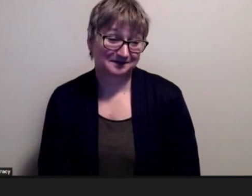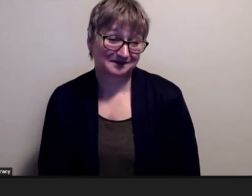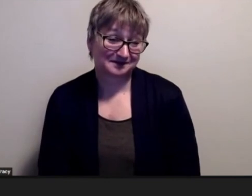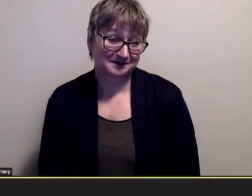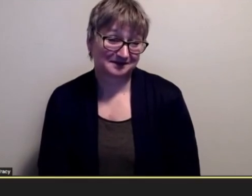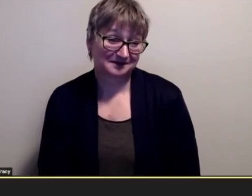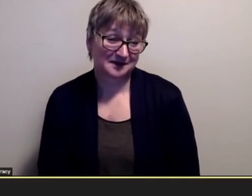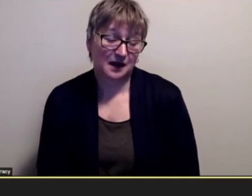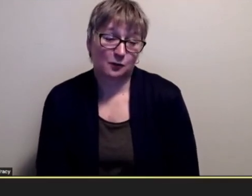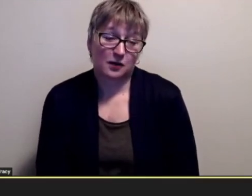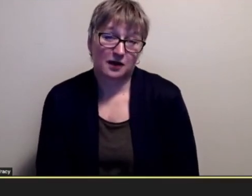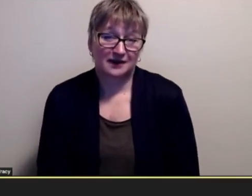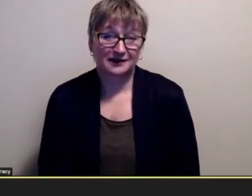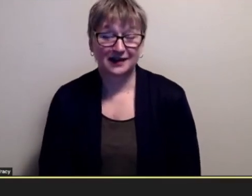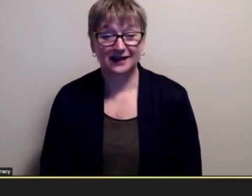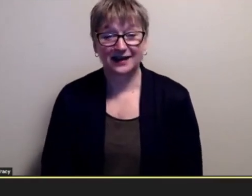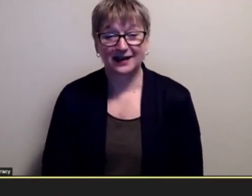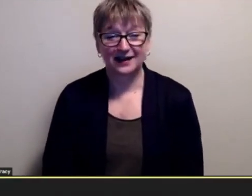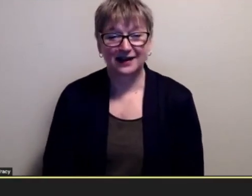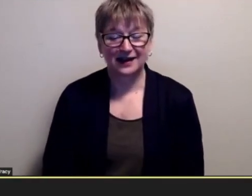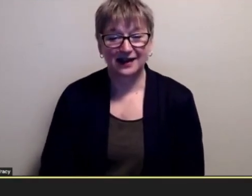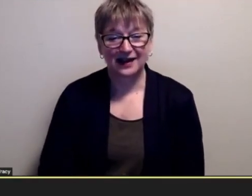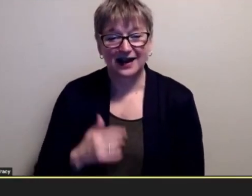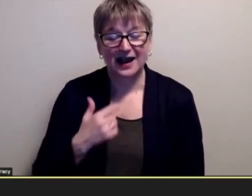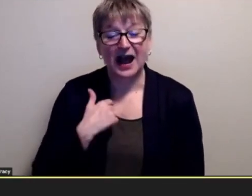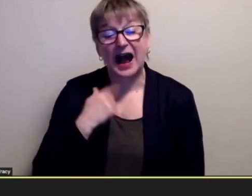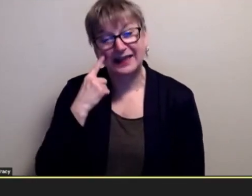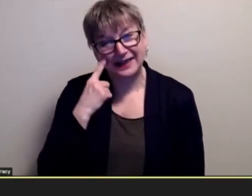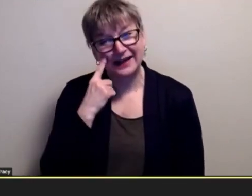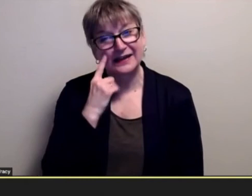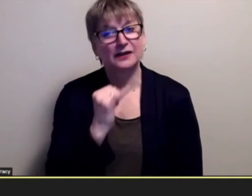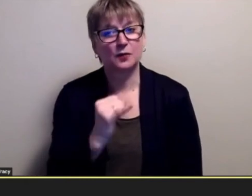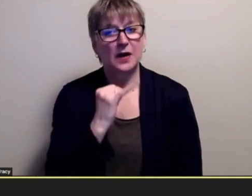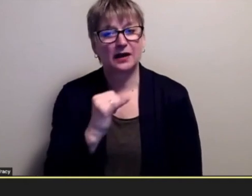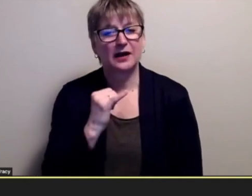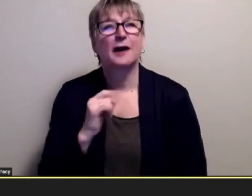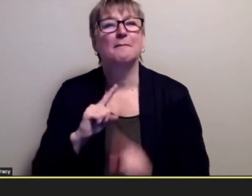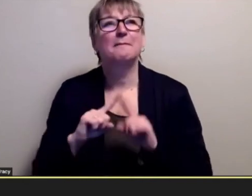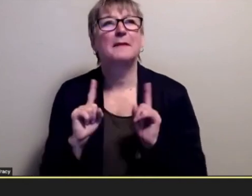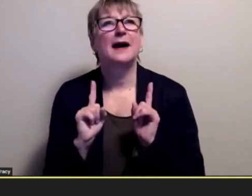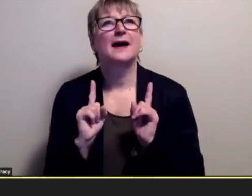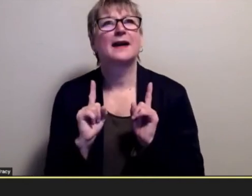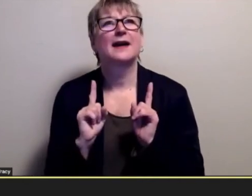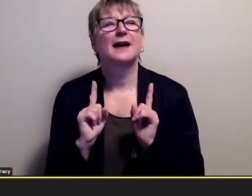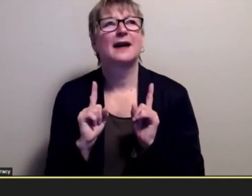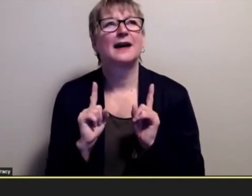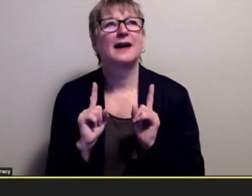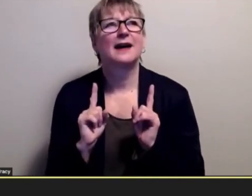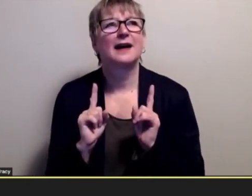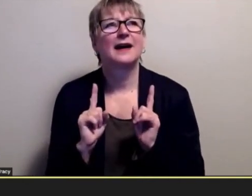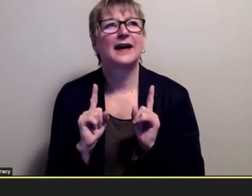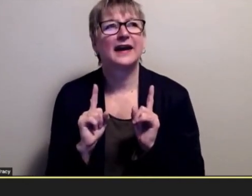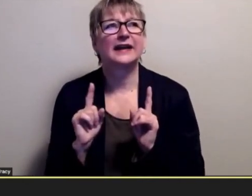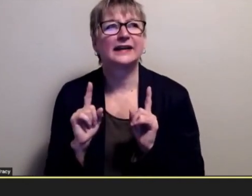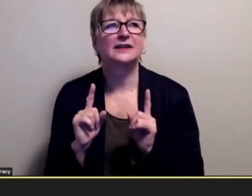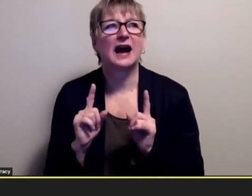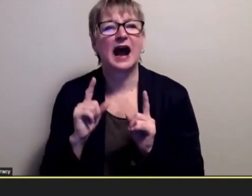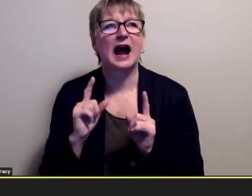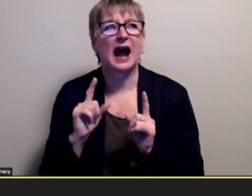uh yes i i think so as well but but it just took me a few years to fully